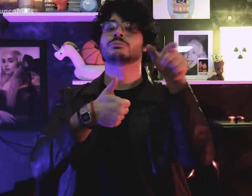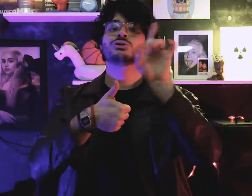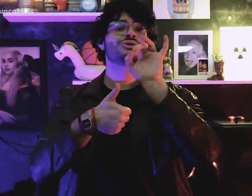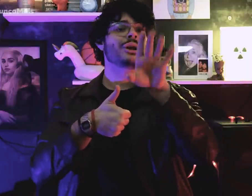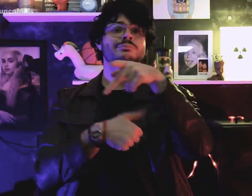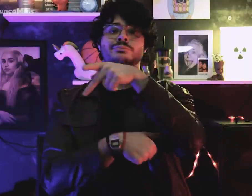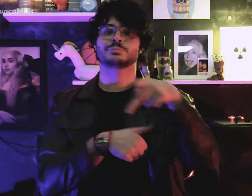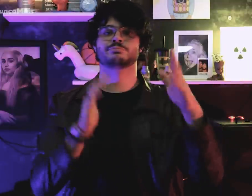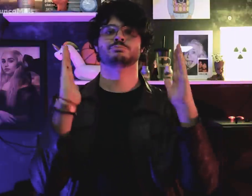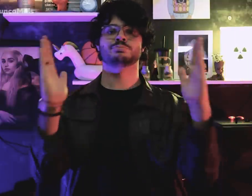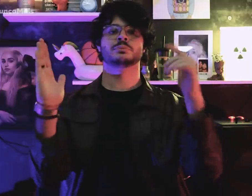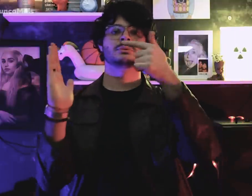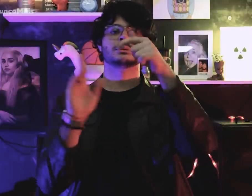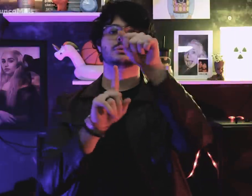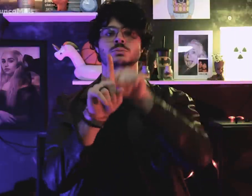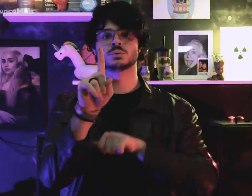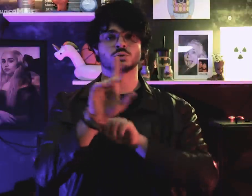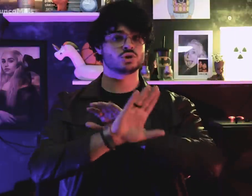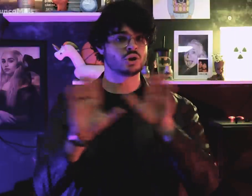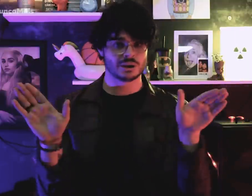but he ruled only 7 months.